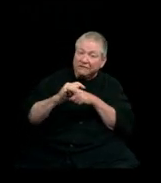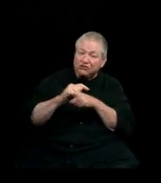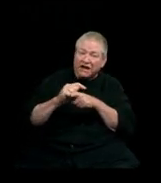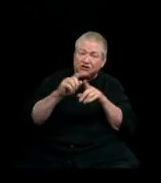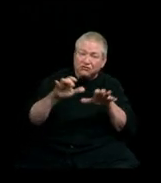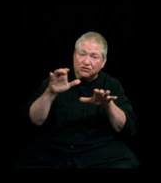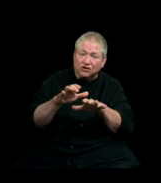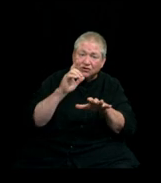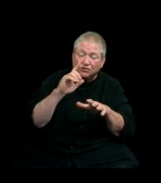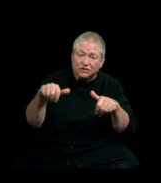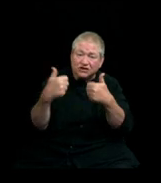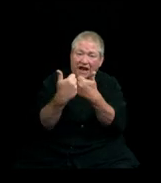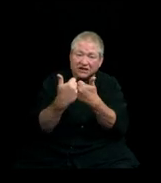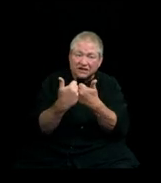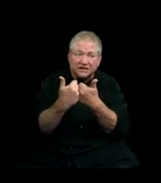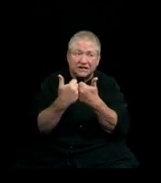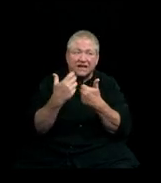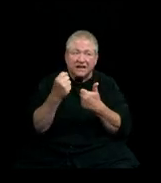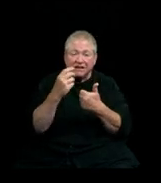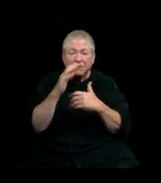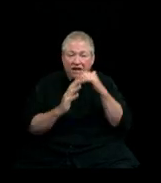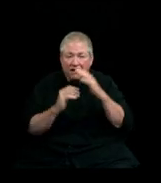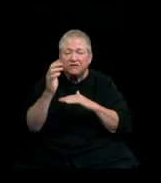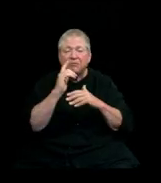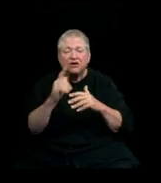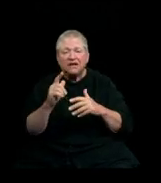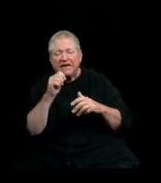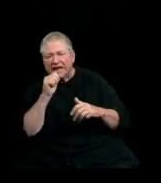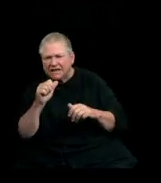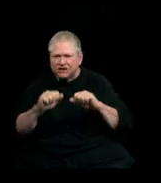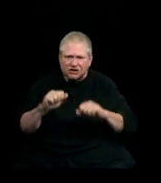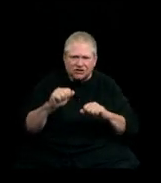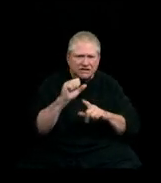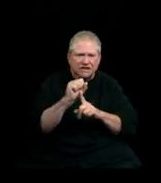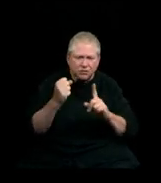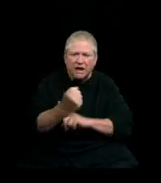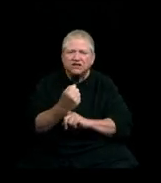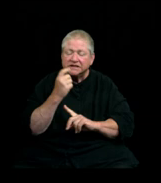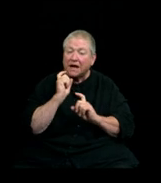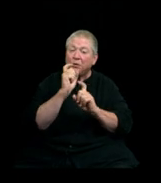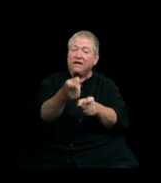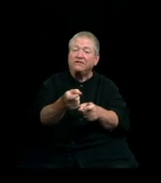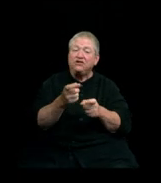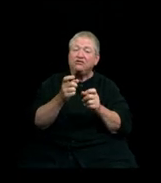in terms of your ability now to be comfortable in uncertain situations. We've given you the capabilities.